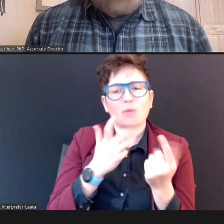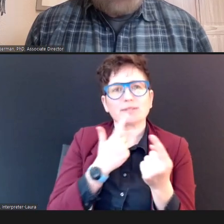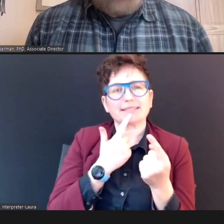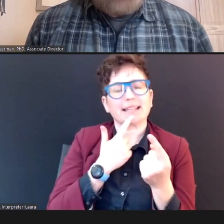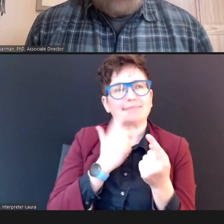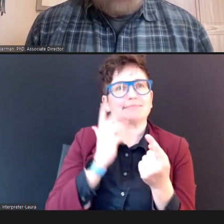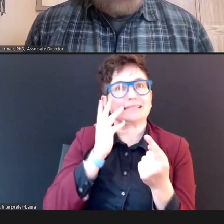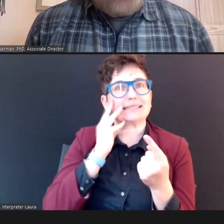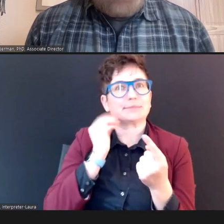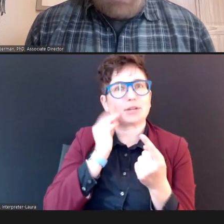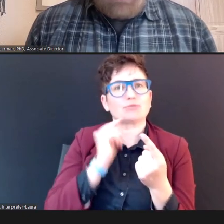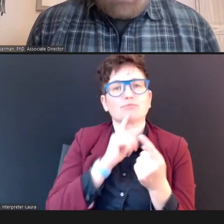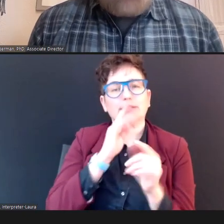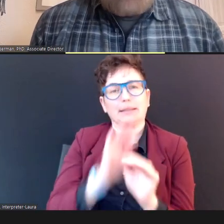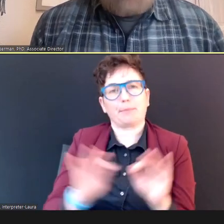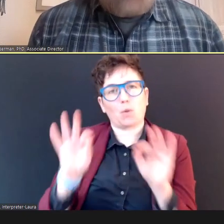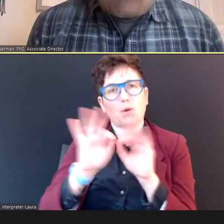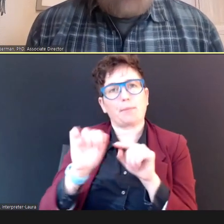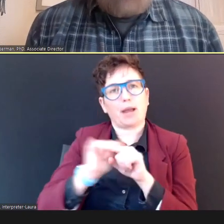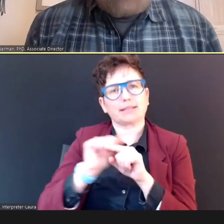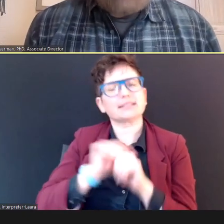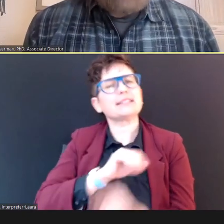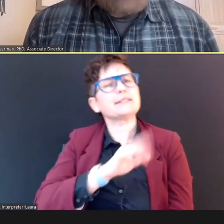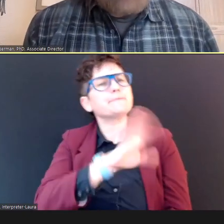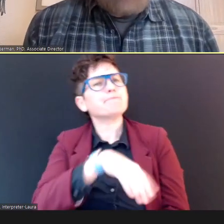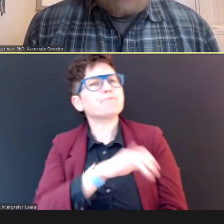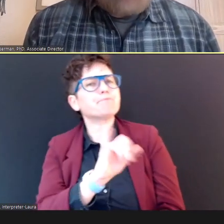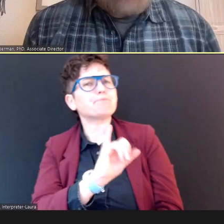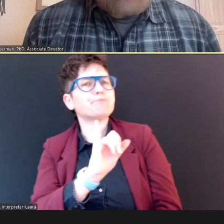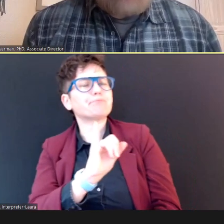And, you know, another thing that I think is a really